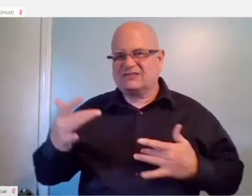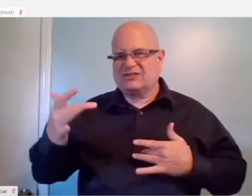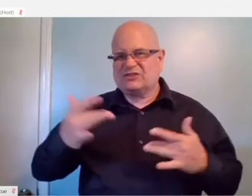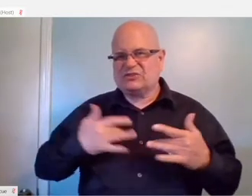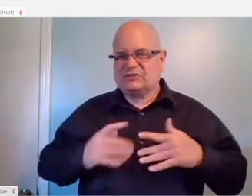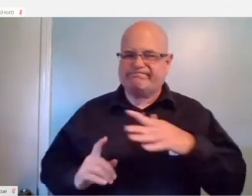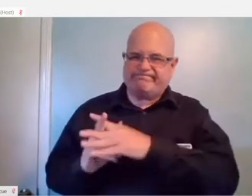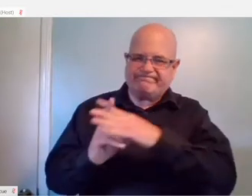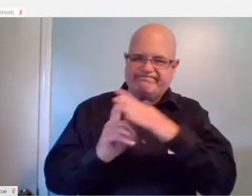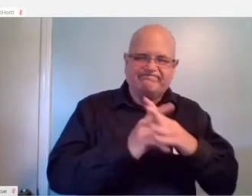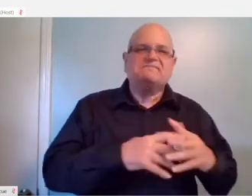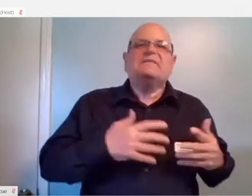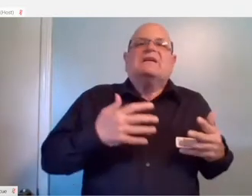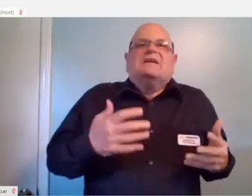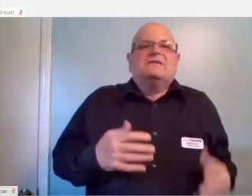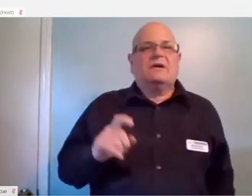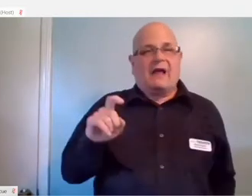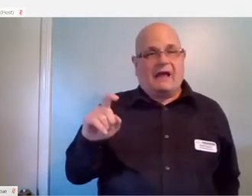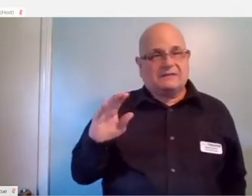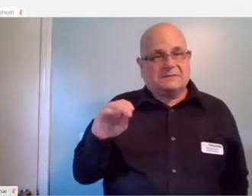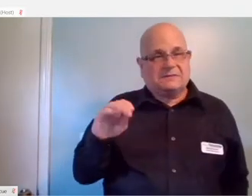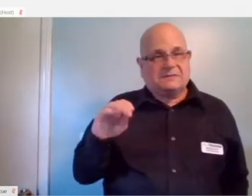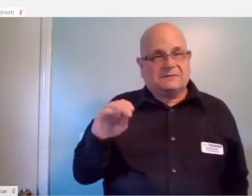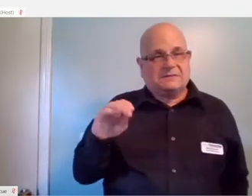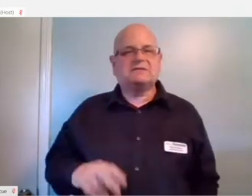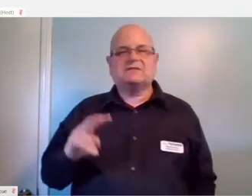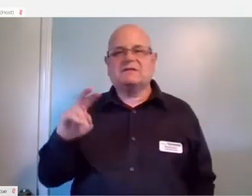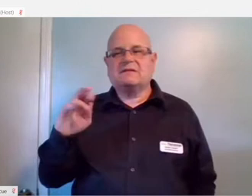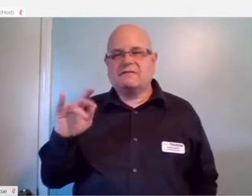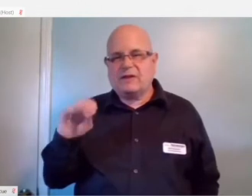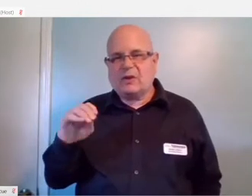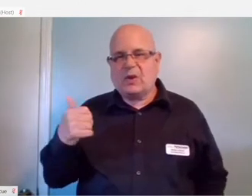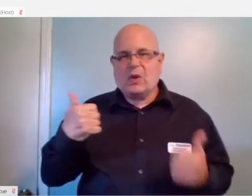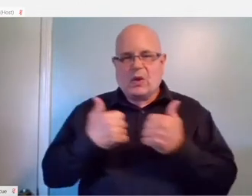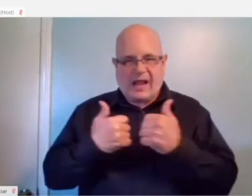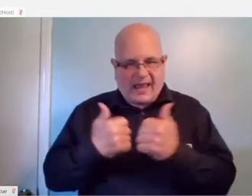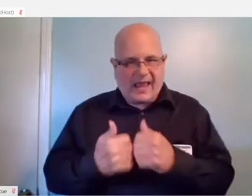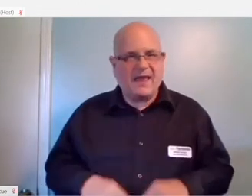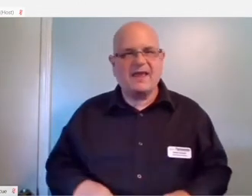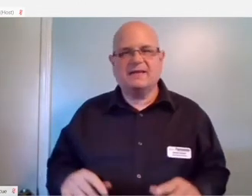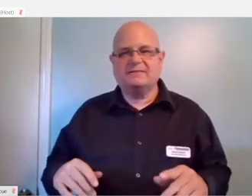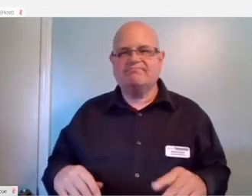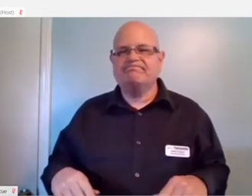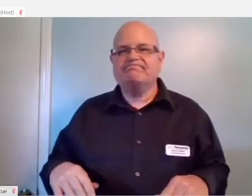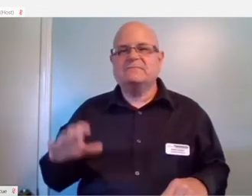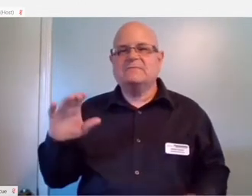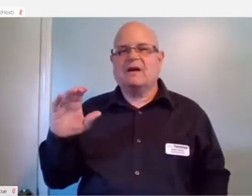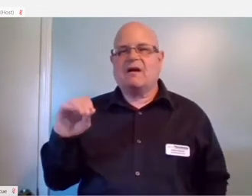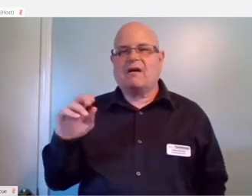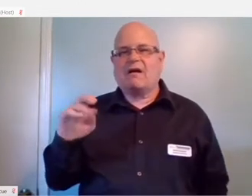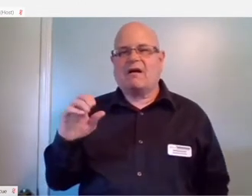So with Xbox one, video game consoles, you're not only having access to the social aspect